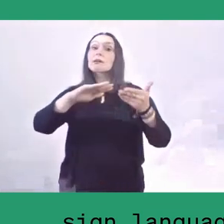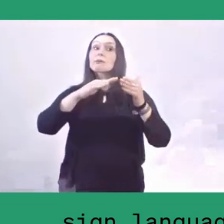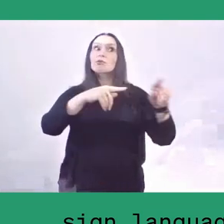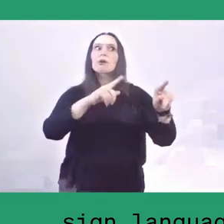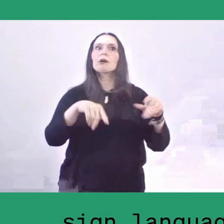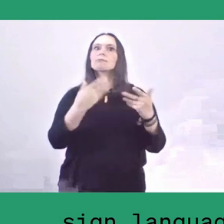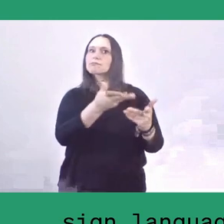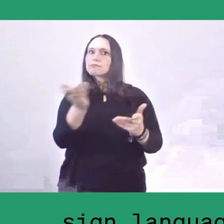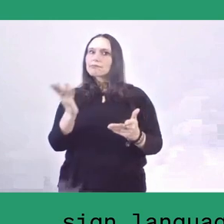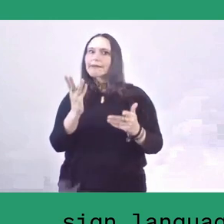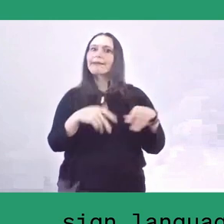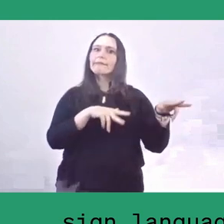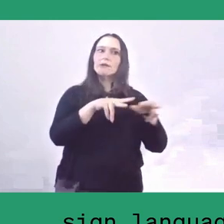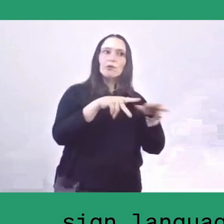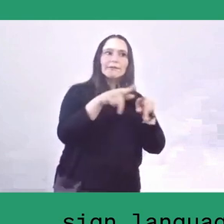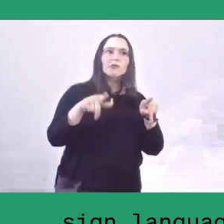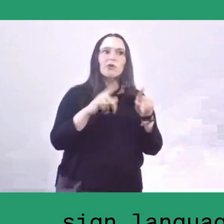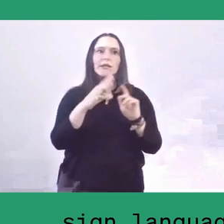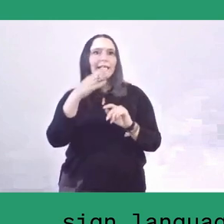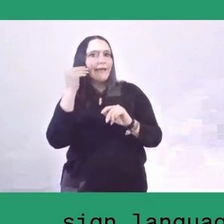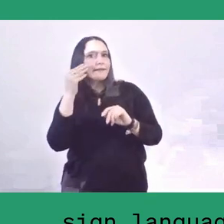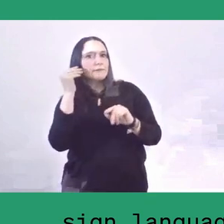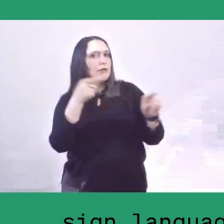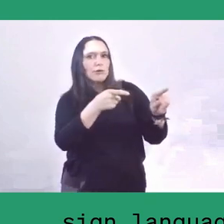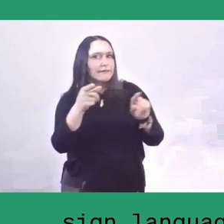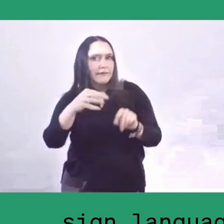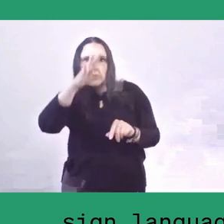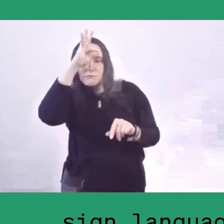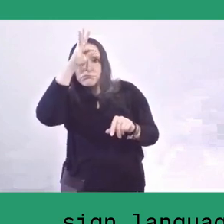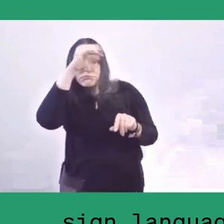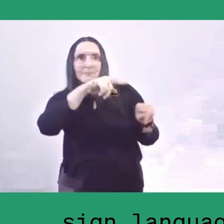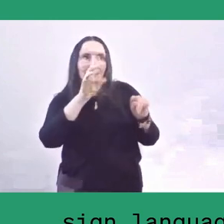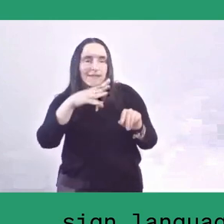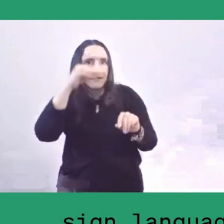but they learn by listening to others, by working together,